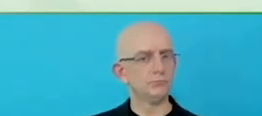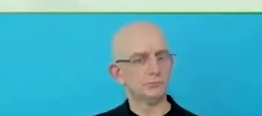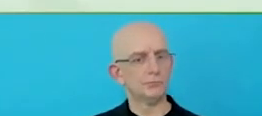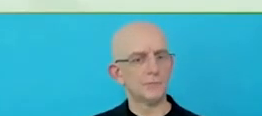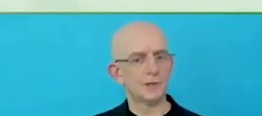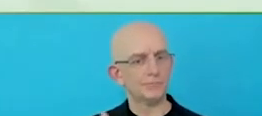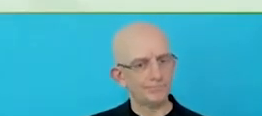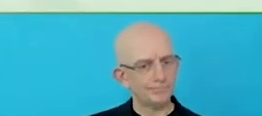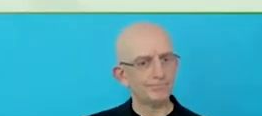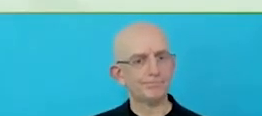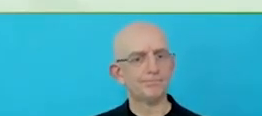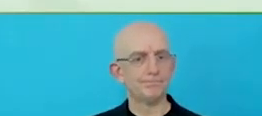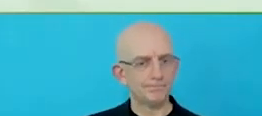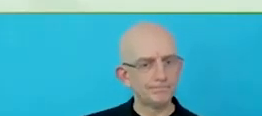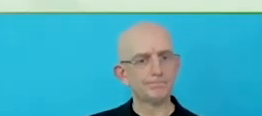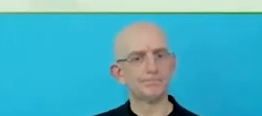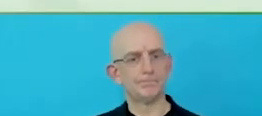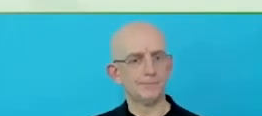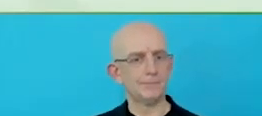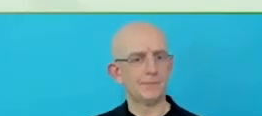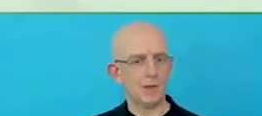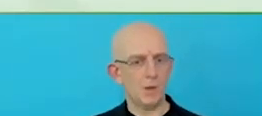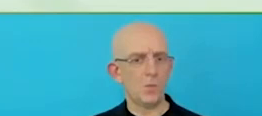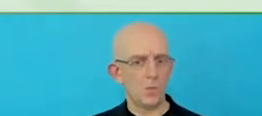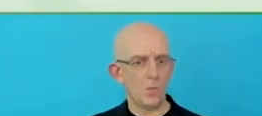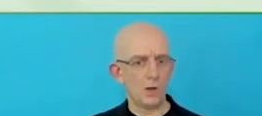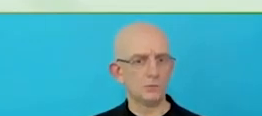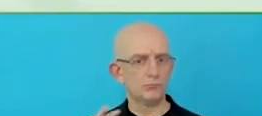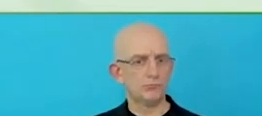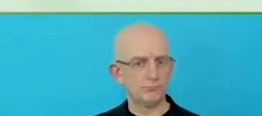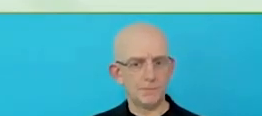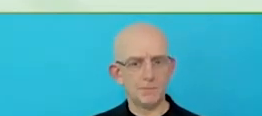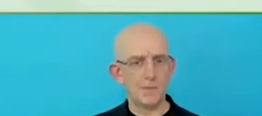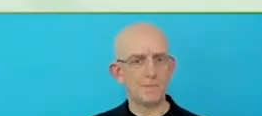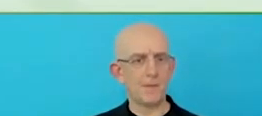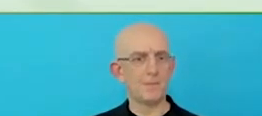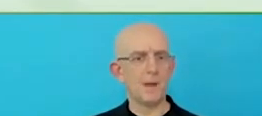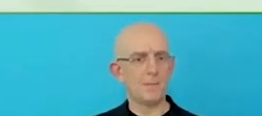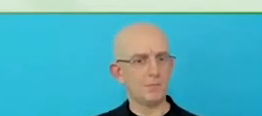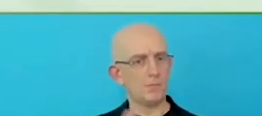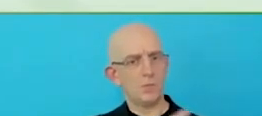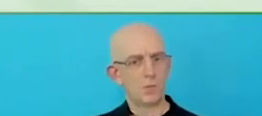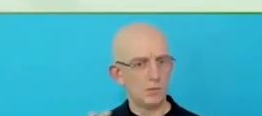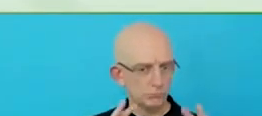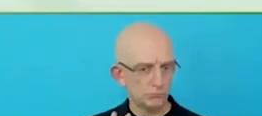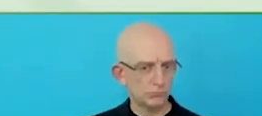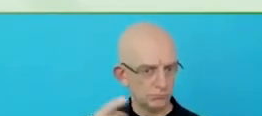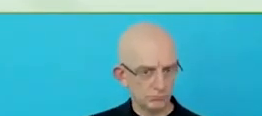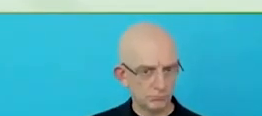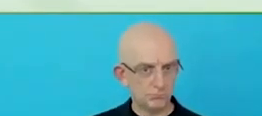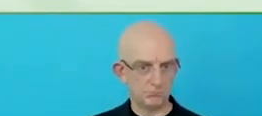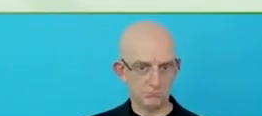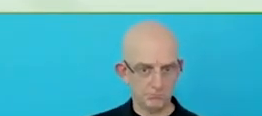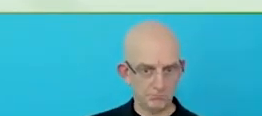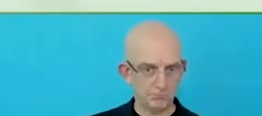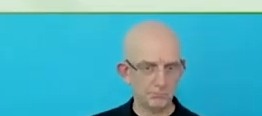We are striving little by little, step-by-step to ensure that at least every year we are moving forward in this direction.